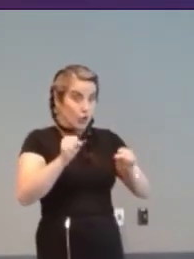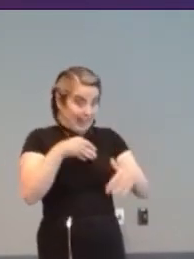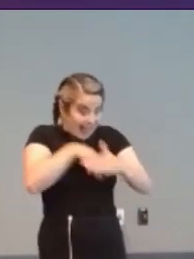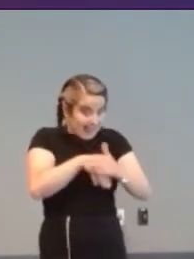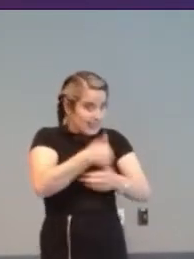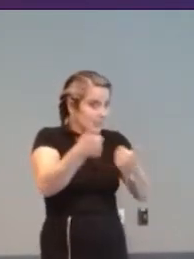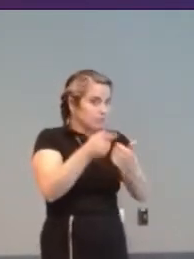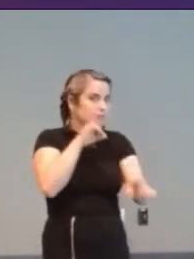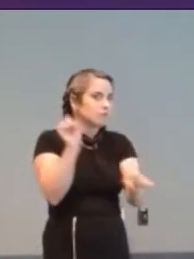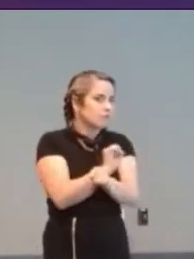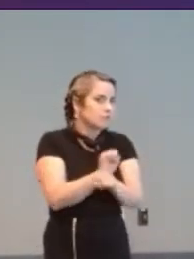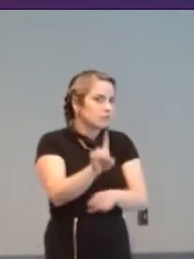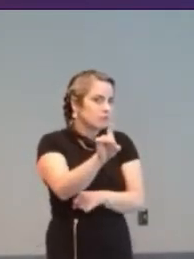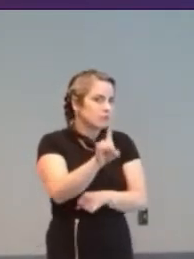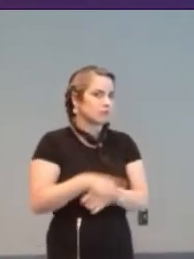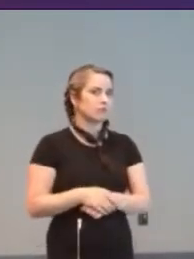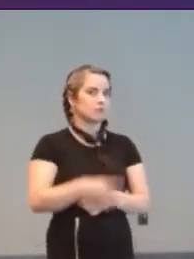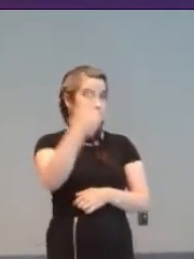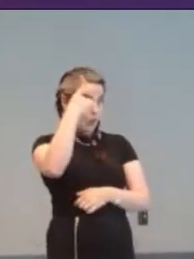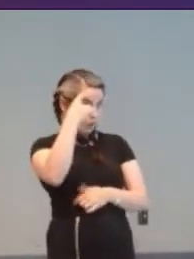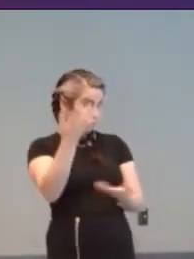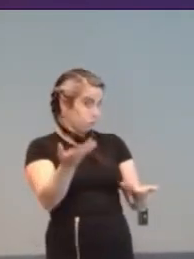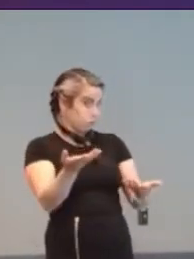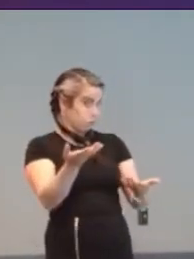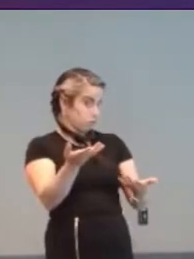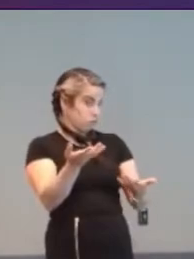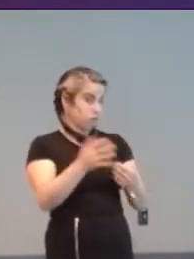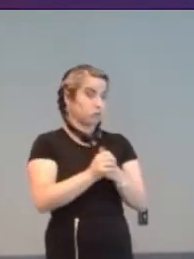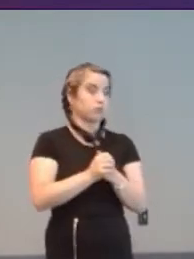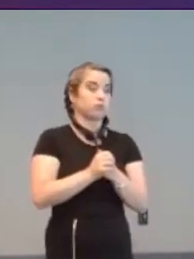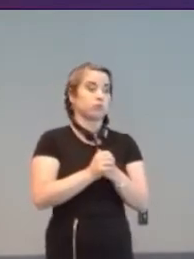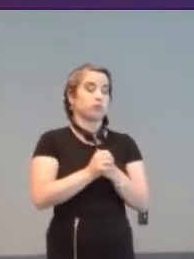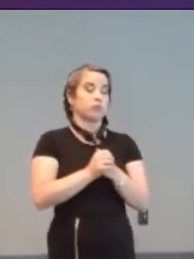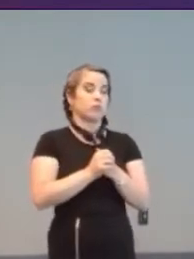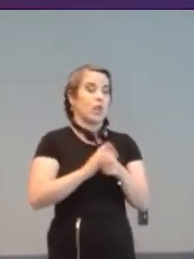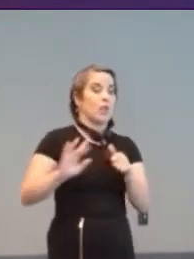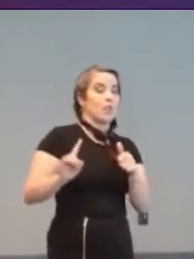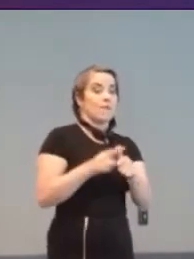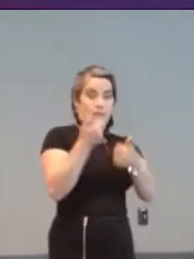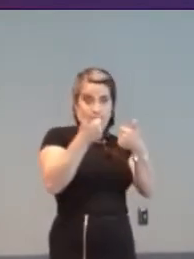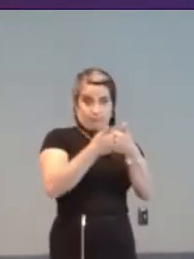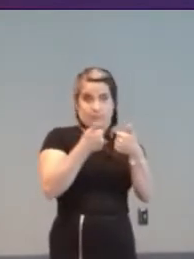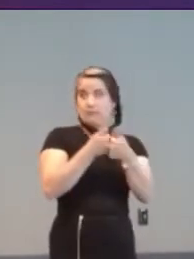Cognition. The first games console, the Magnavox Odyssey,